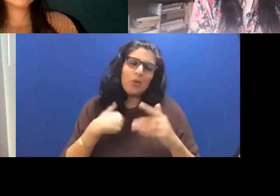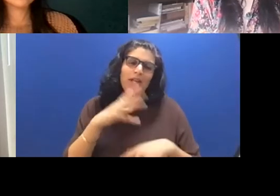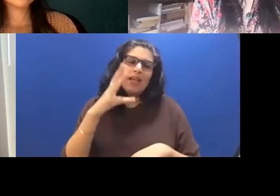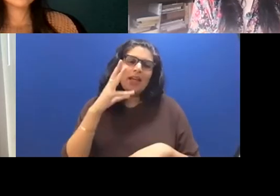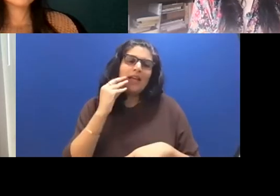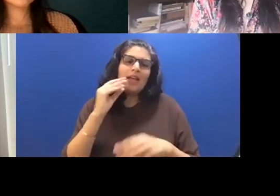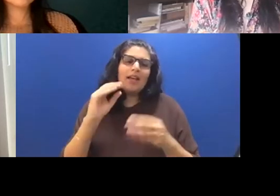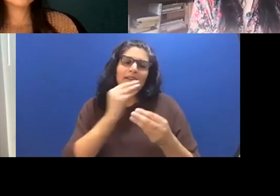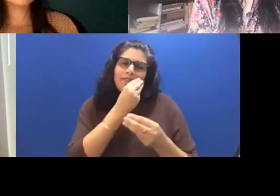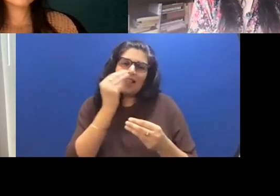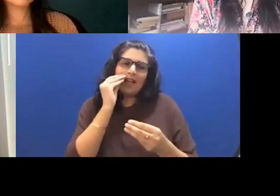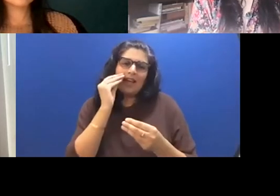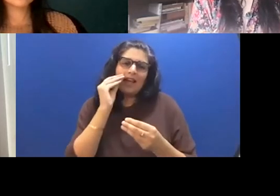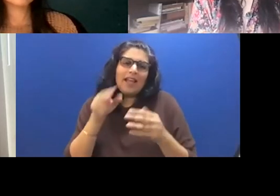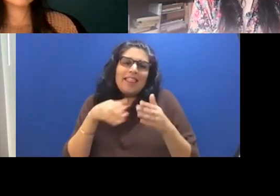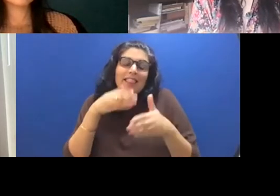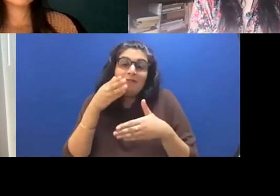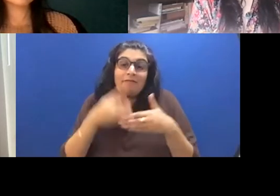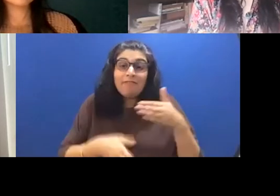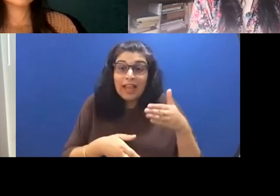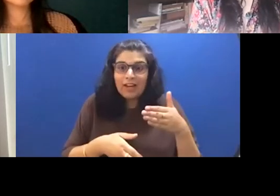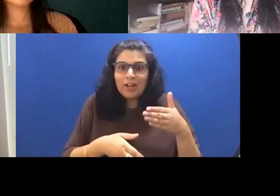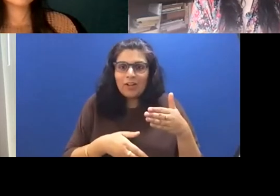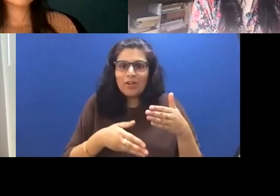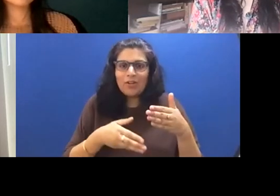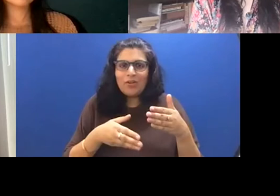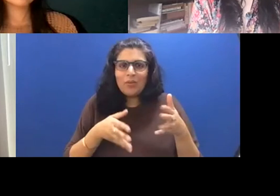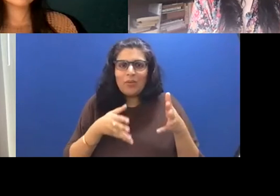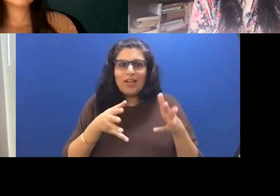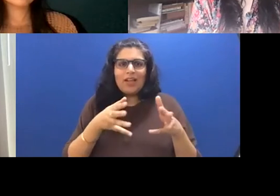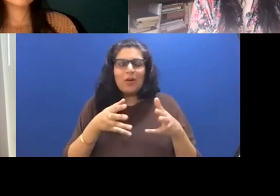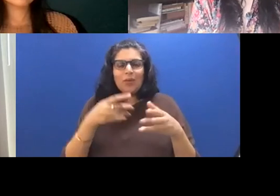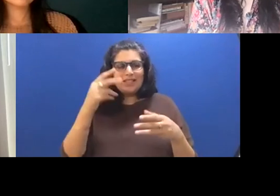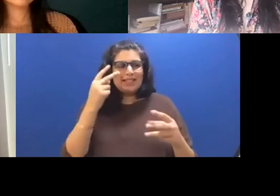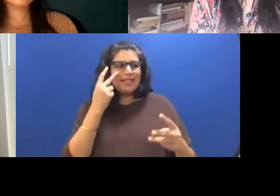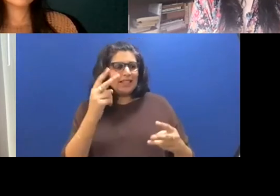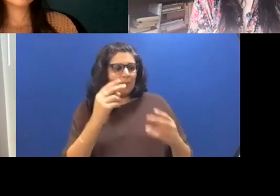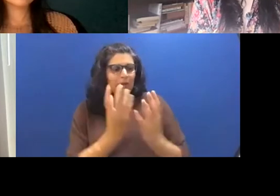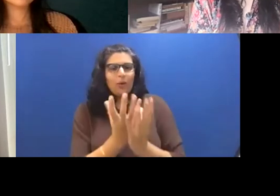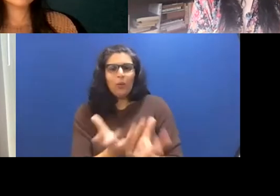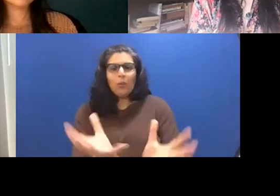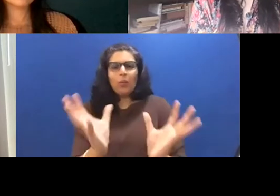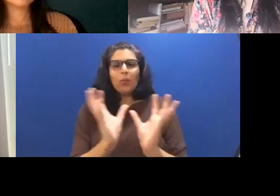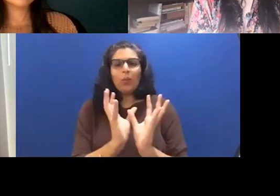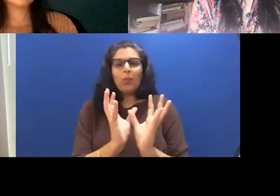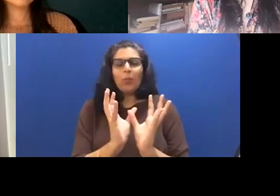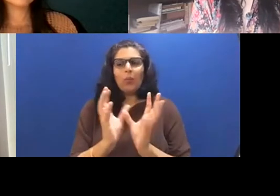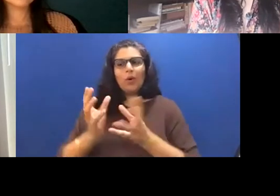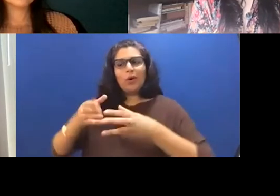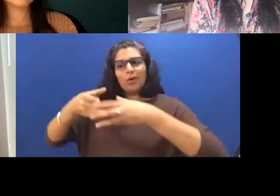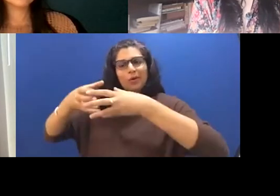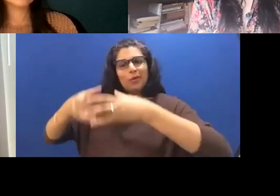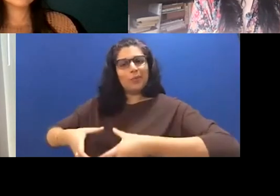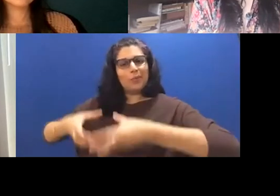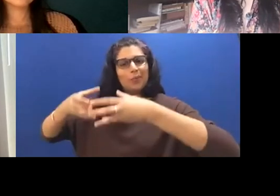like in their final form, you know, we experienced them in bouquets, or like bases. And in the